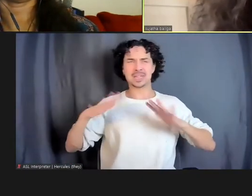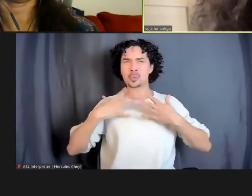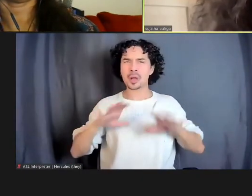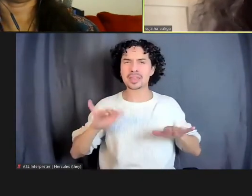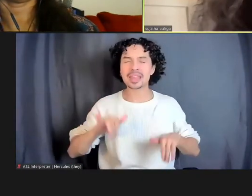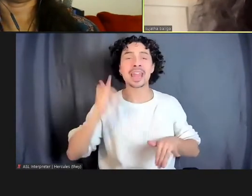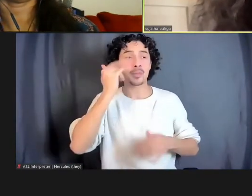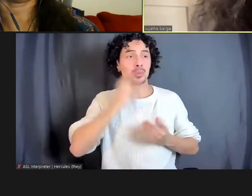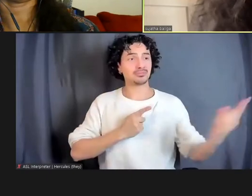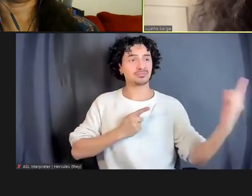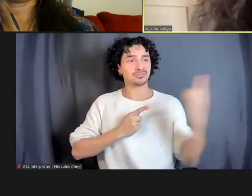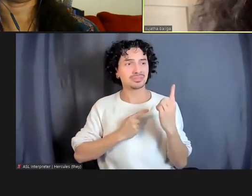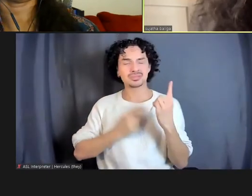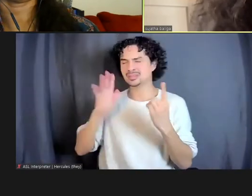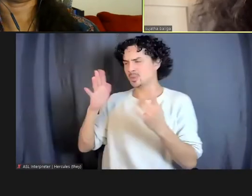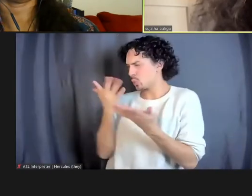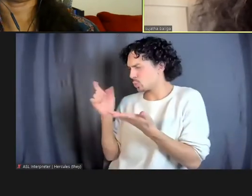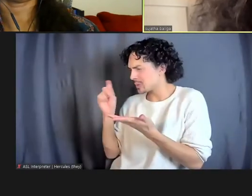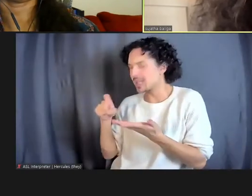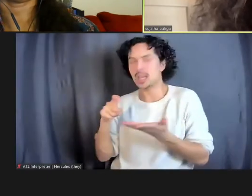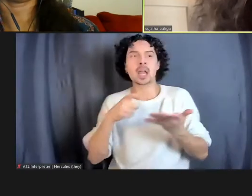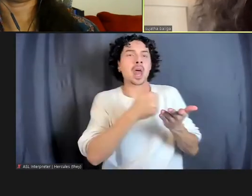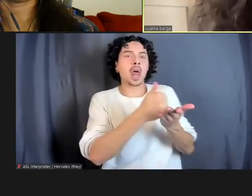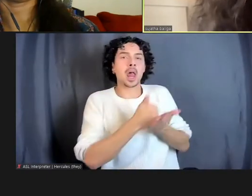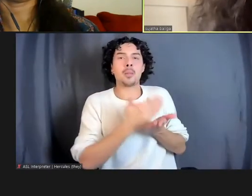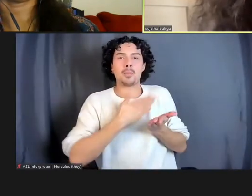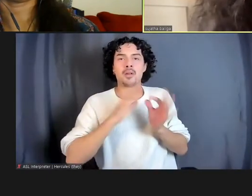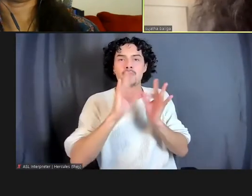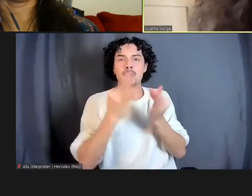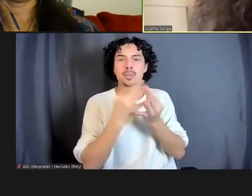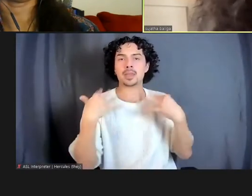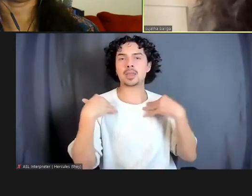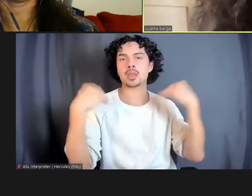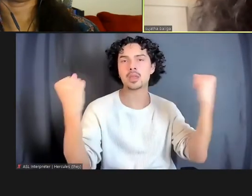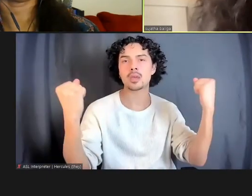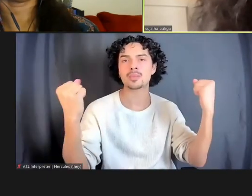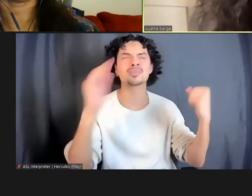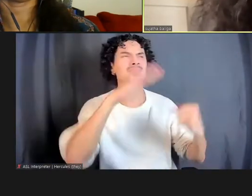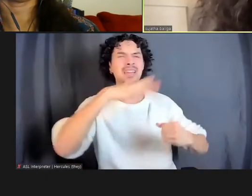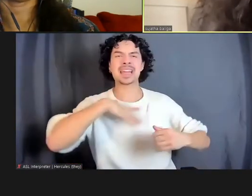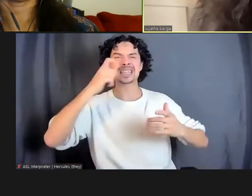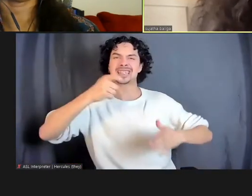"Help my family heal." I would not have said, "Bring down the hammer on all of us and separate us."